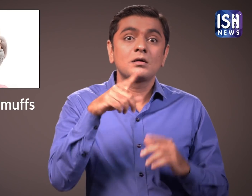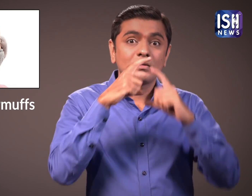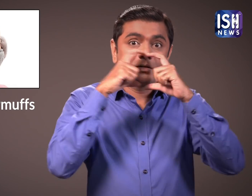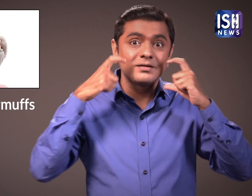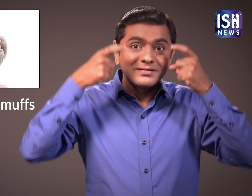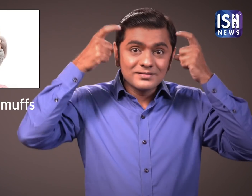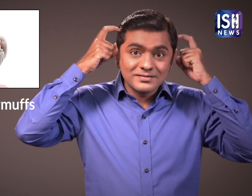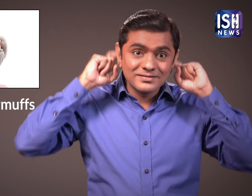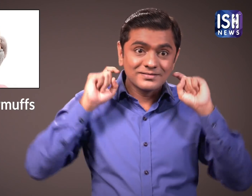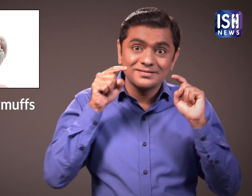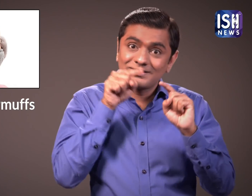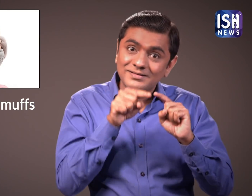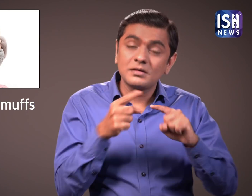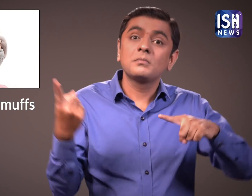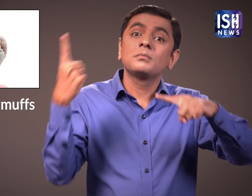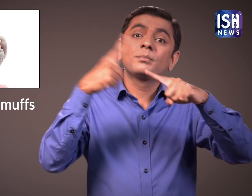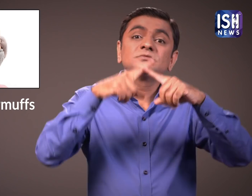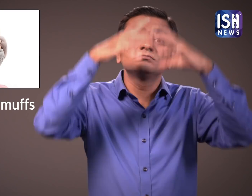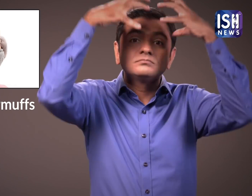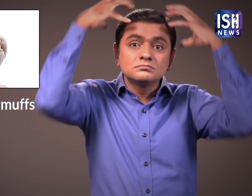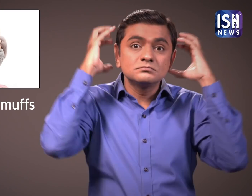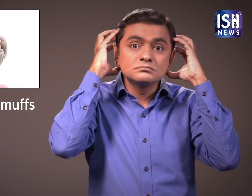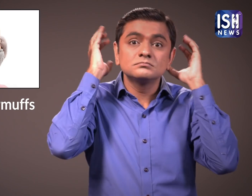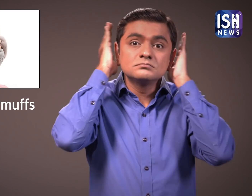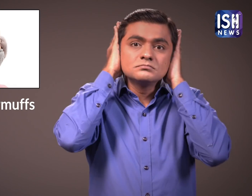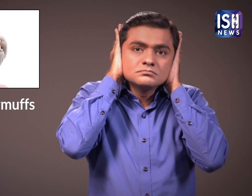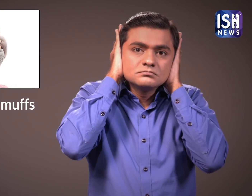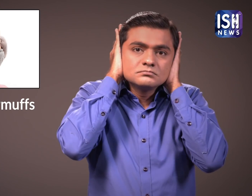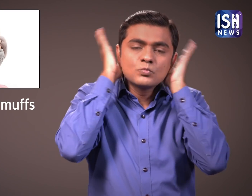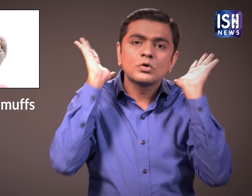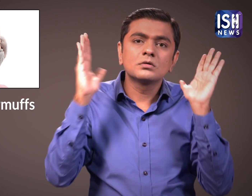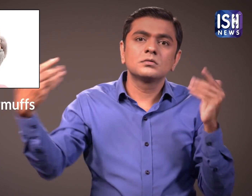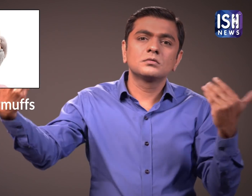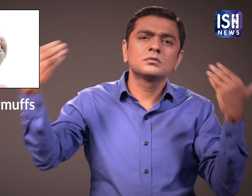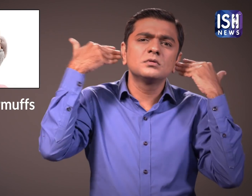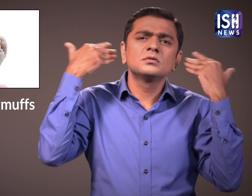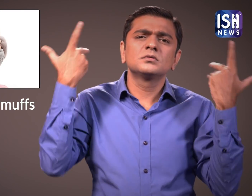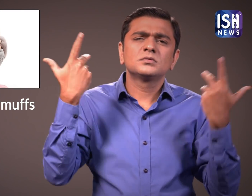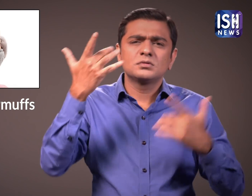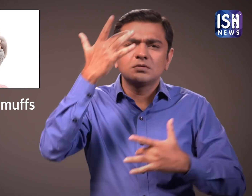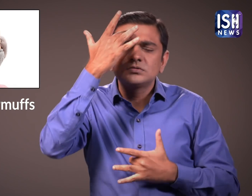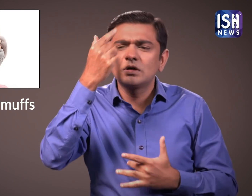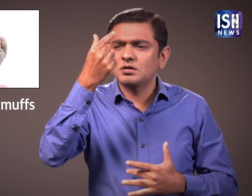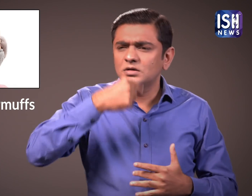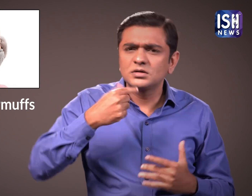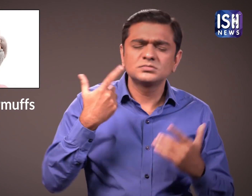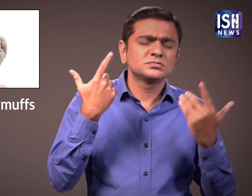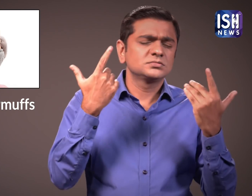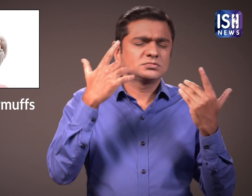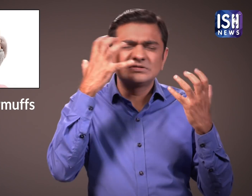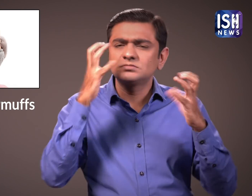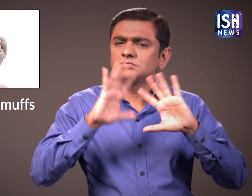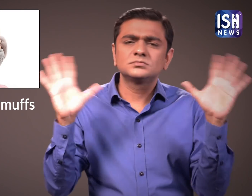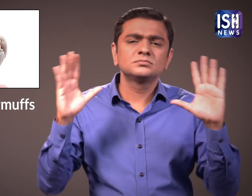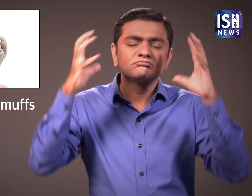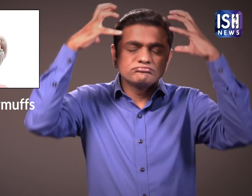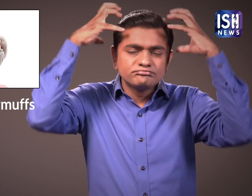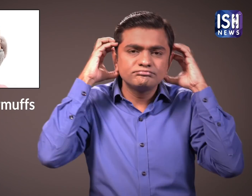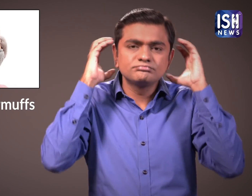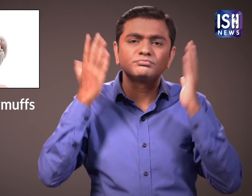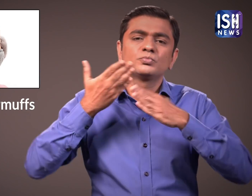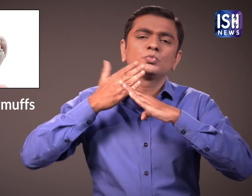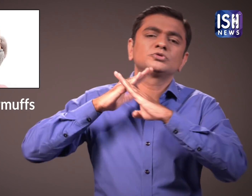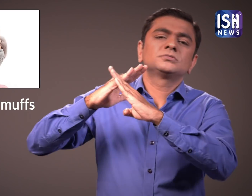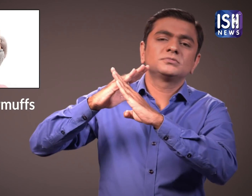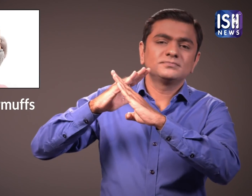Additionally, use earmuffs or mufflers to protect your ears.